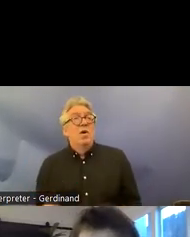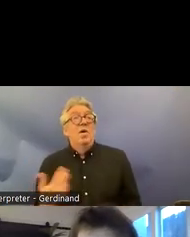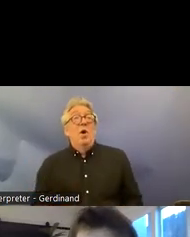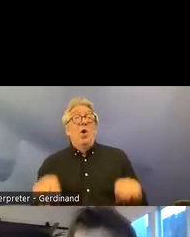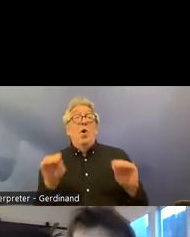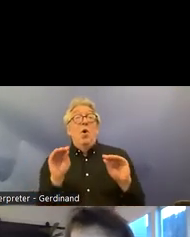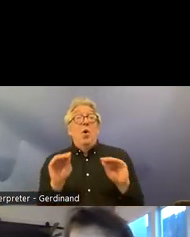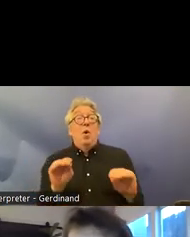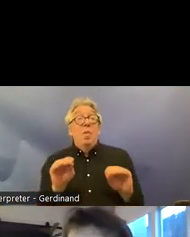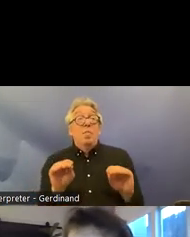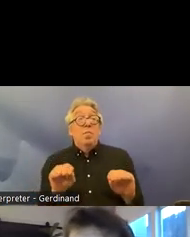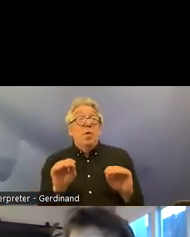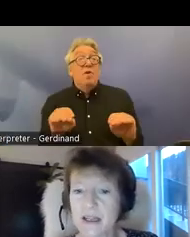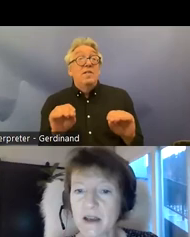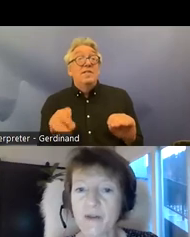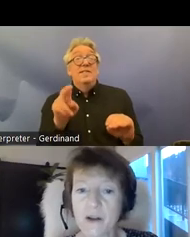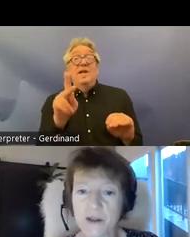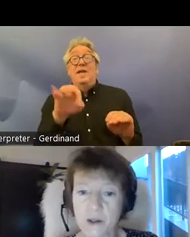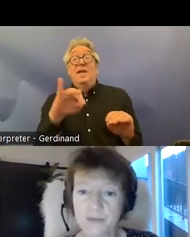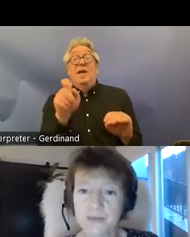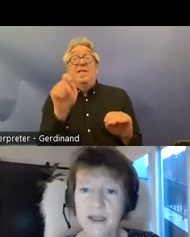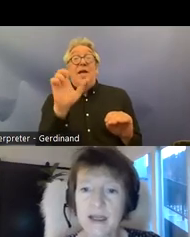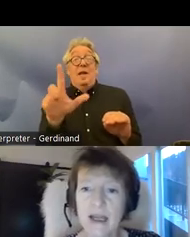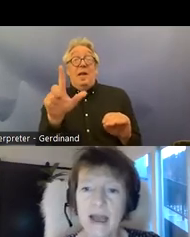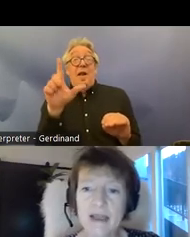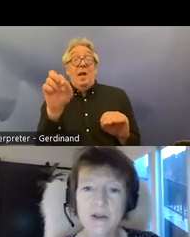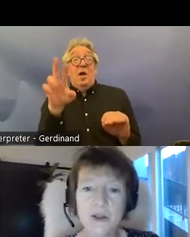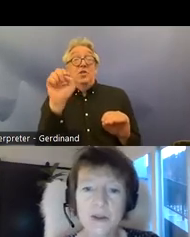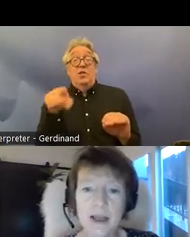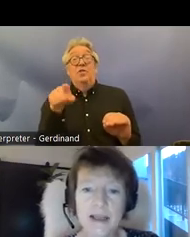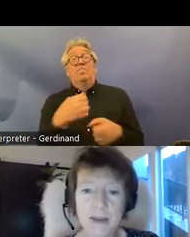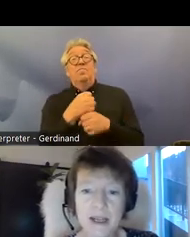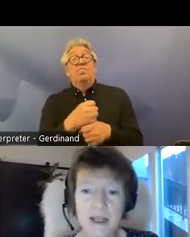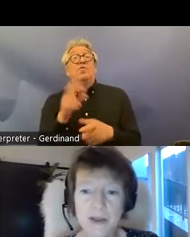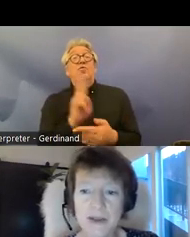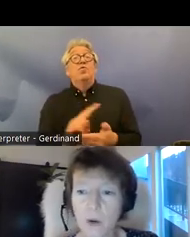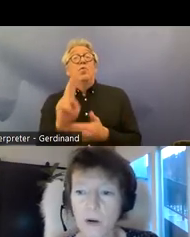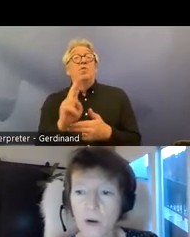Larsen who's from the University of Oslo and he's going to explain to us more